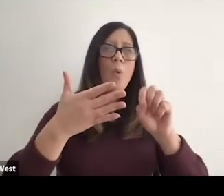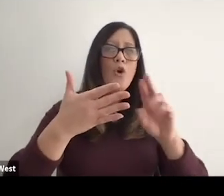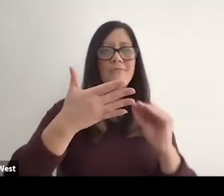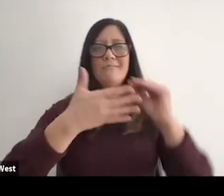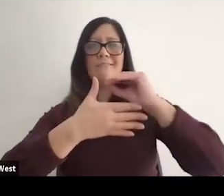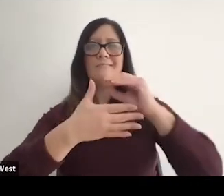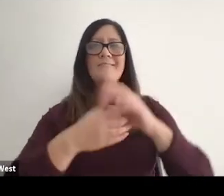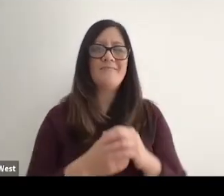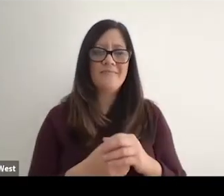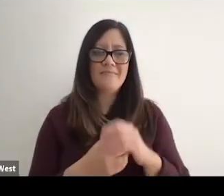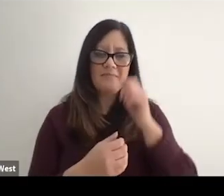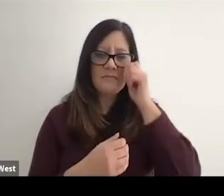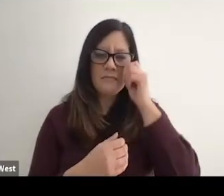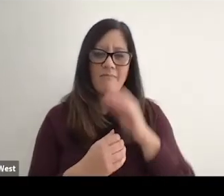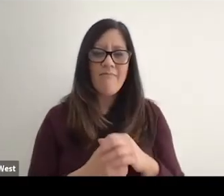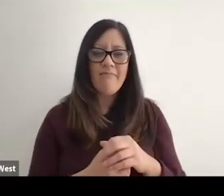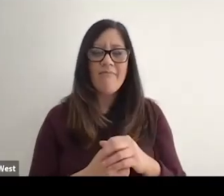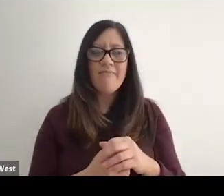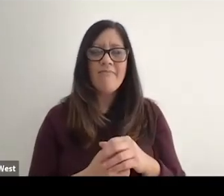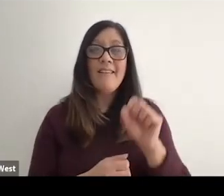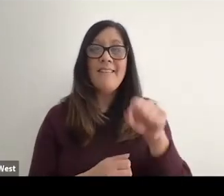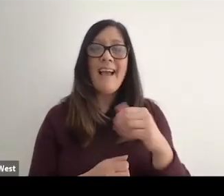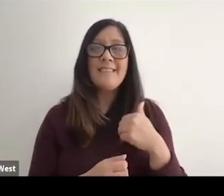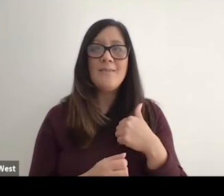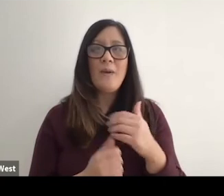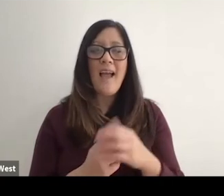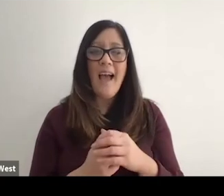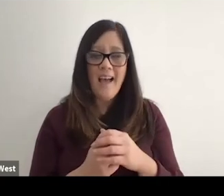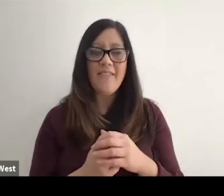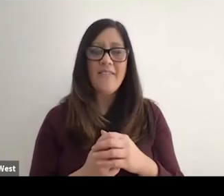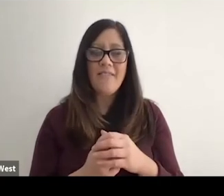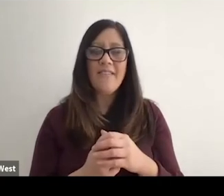put us on television. Put the games on television like that. Yes, we have the greatest number of